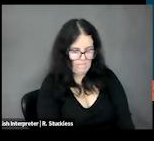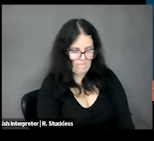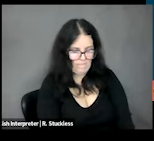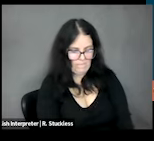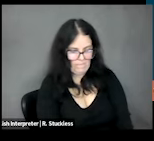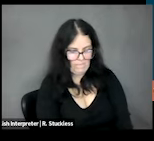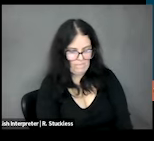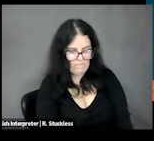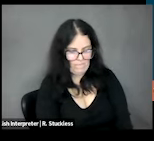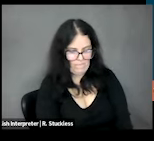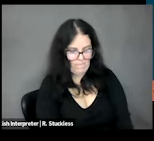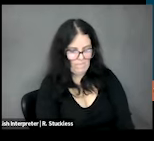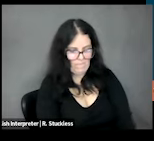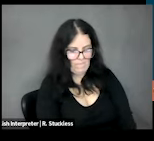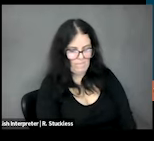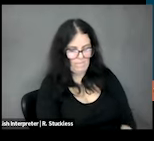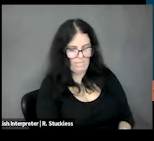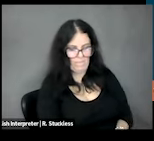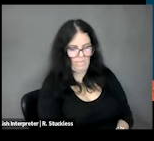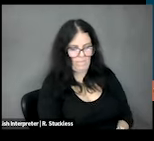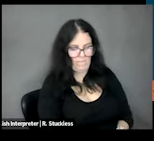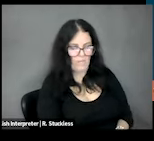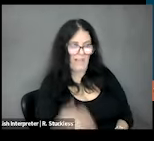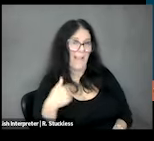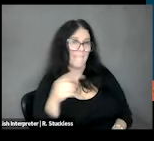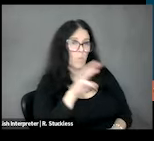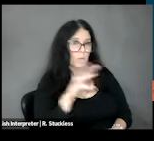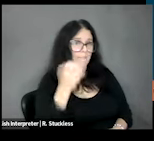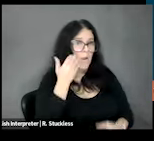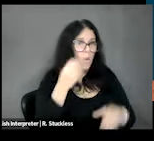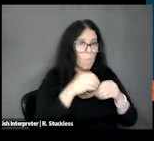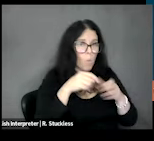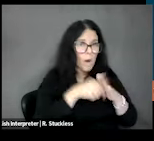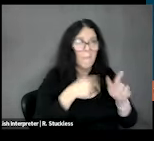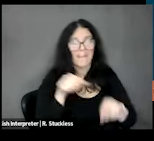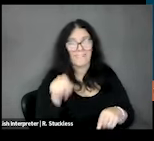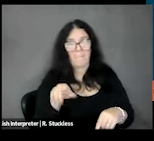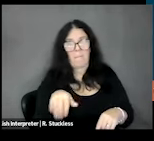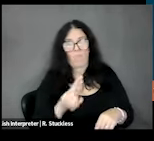on the left side and then again that QR code on the bottom right if you're interested in being an